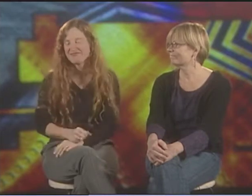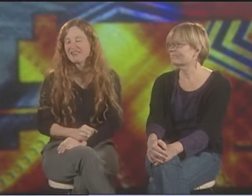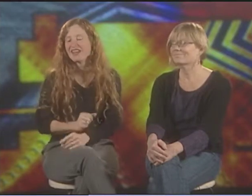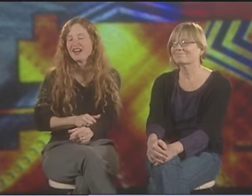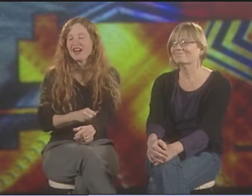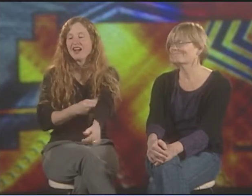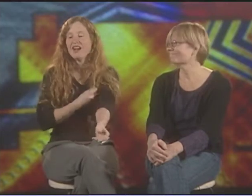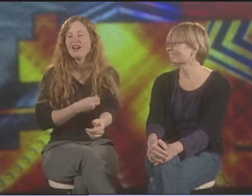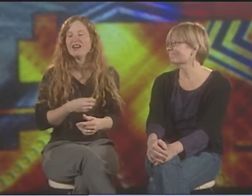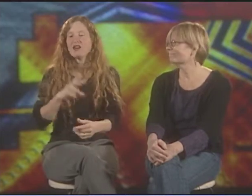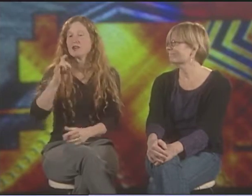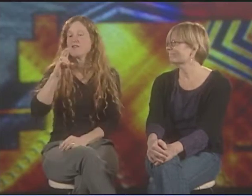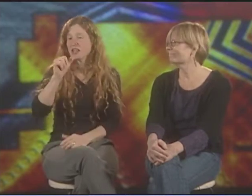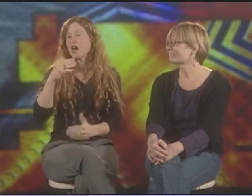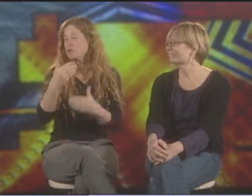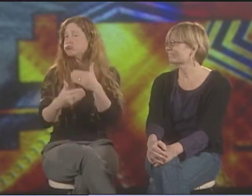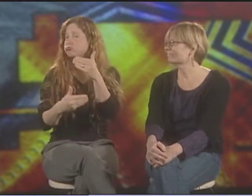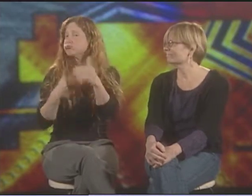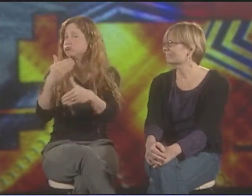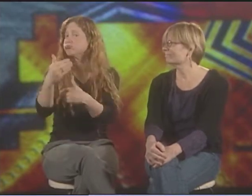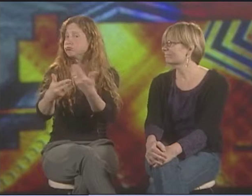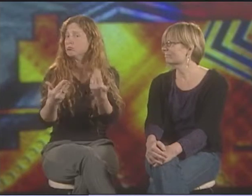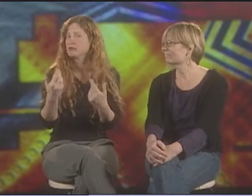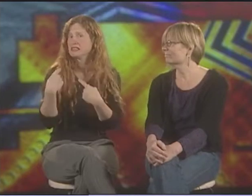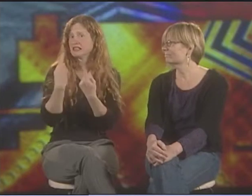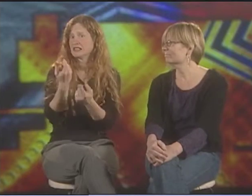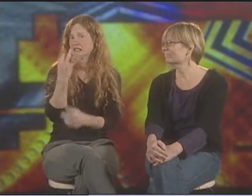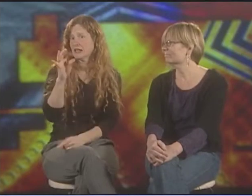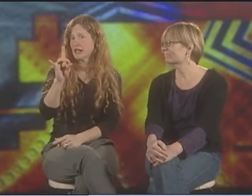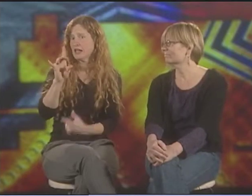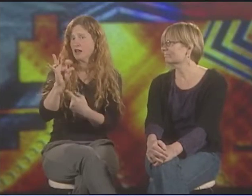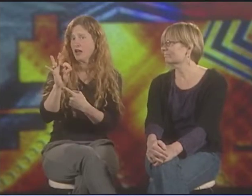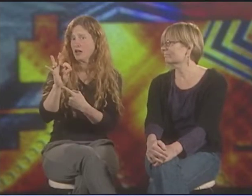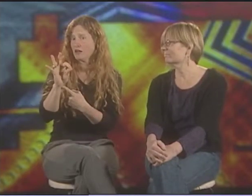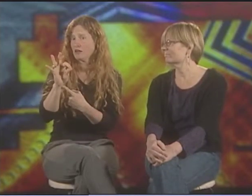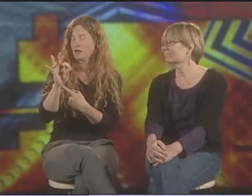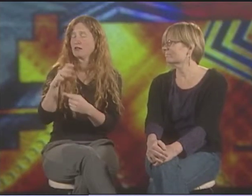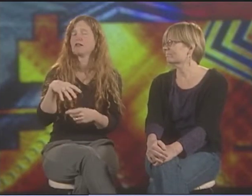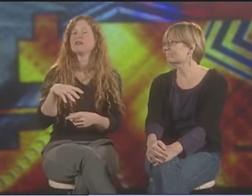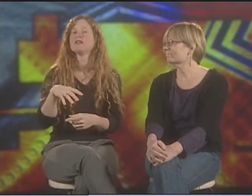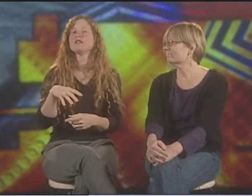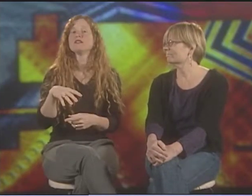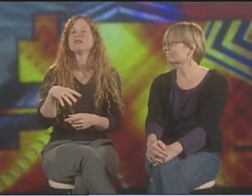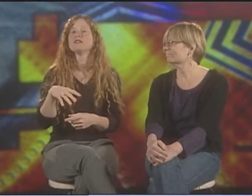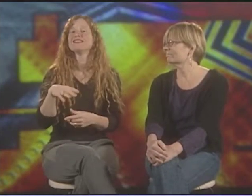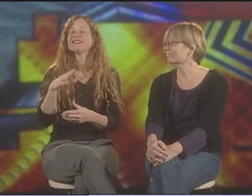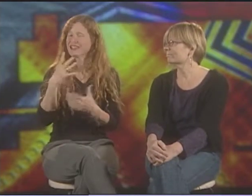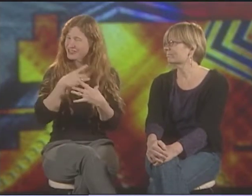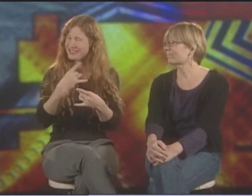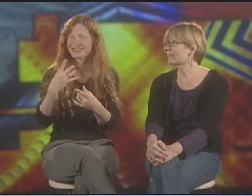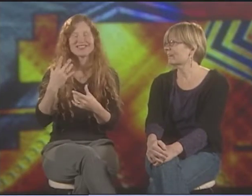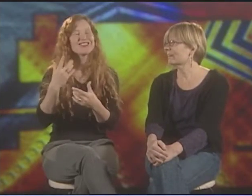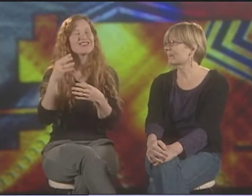DEAF VIEW IMAGE ART. SO DE'VIA CHUGGED ALONG, AND IT'S BEEN GOING SINCE AROUND 1989